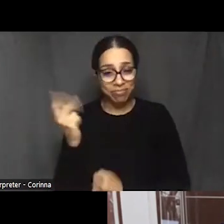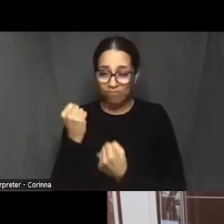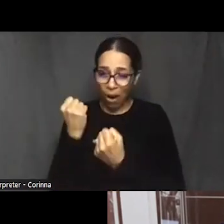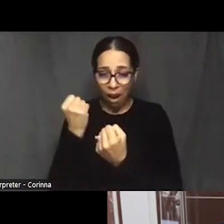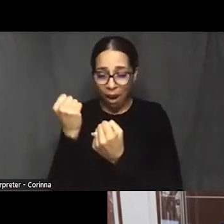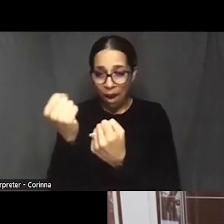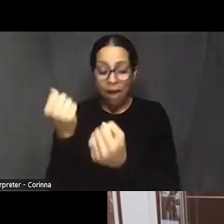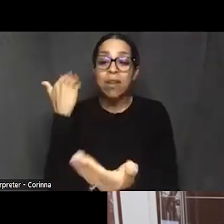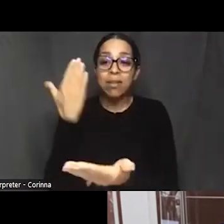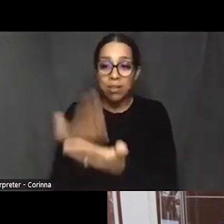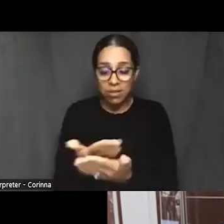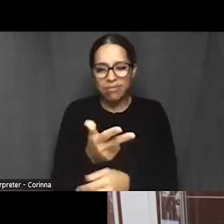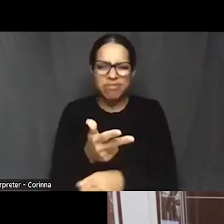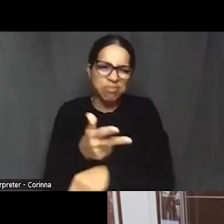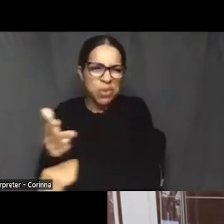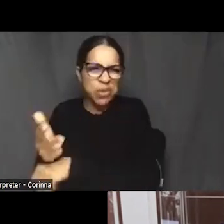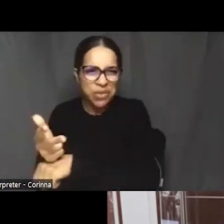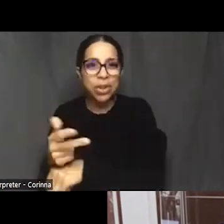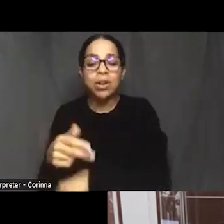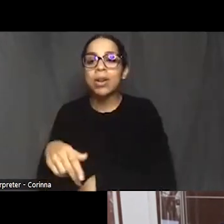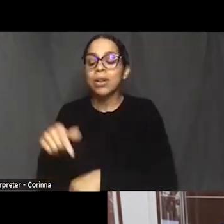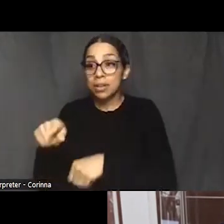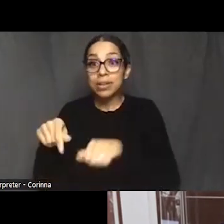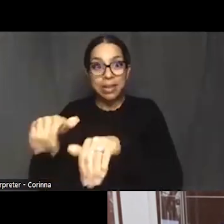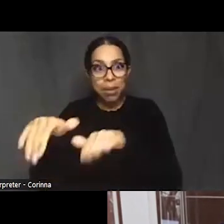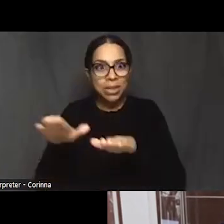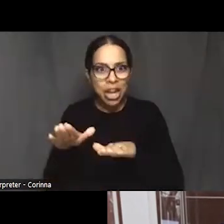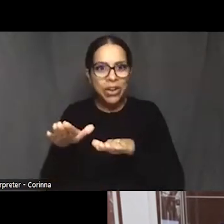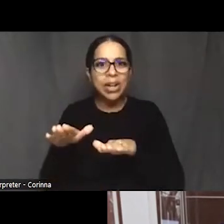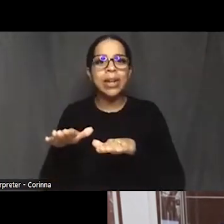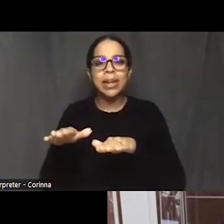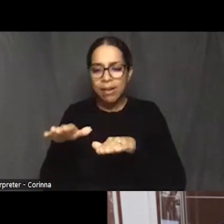We made a couple of pictures of the church, and the condition